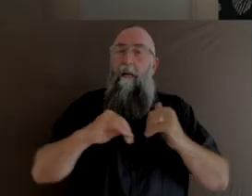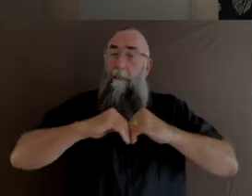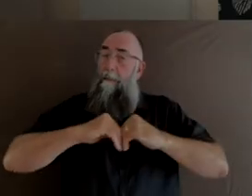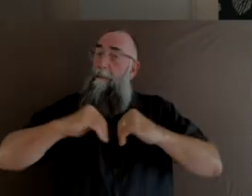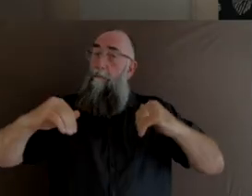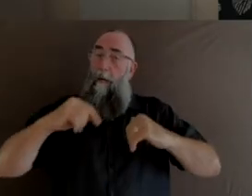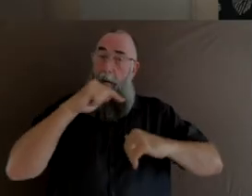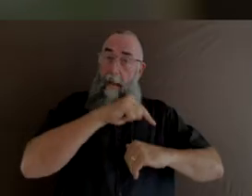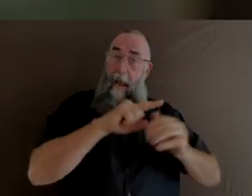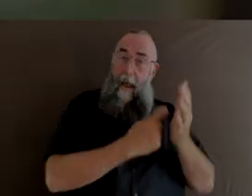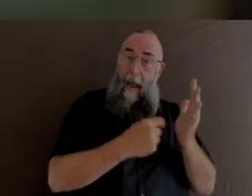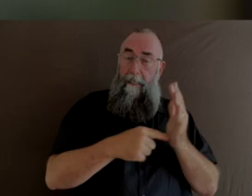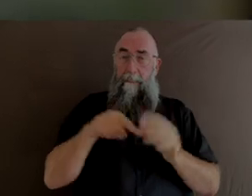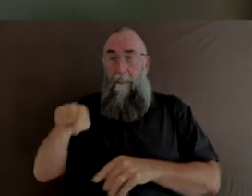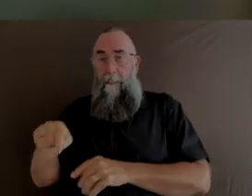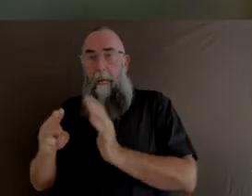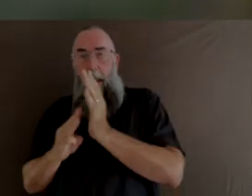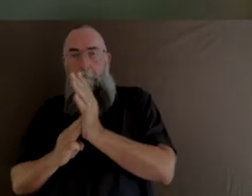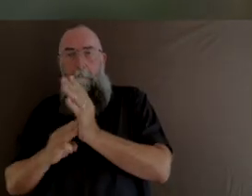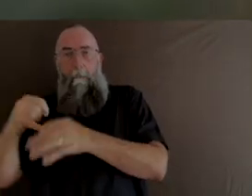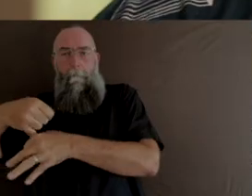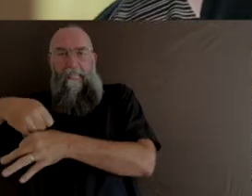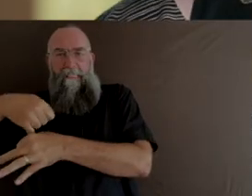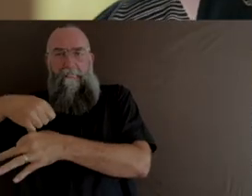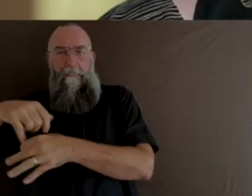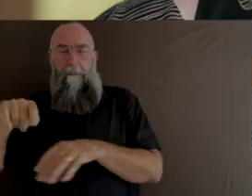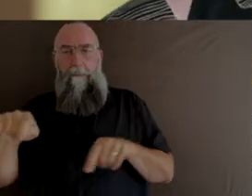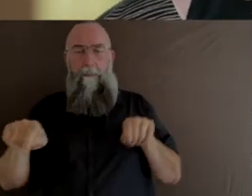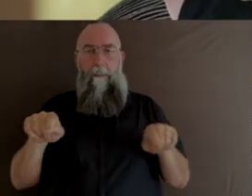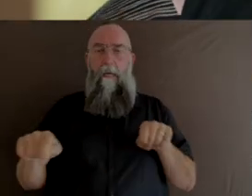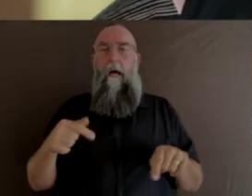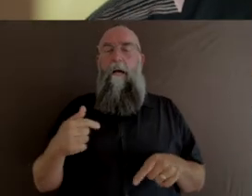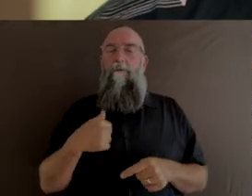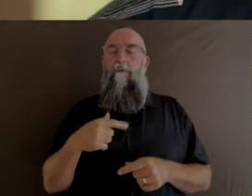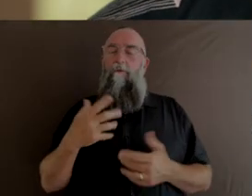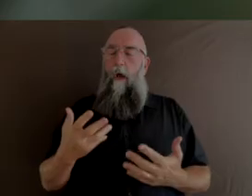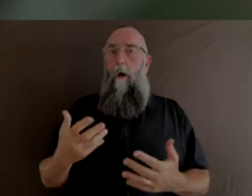I worked with a very innovative psychiatrist, Dr Stan Grof at that time,